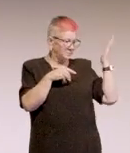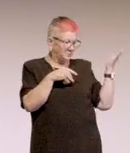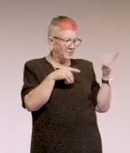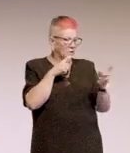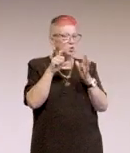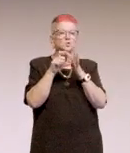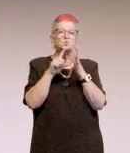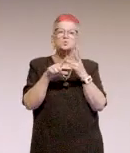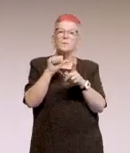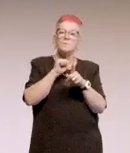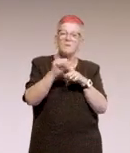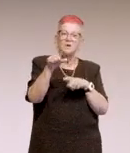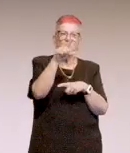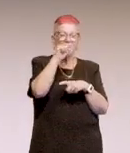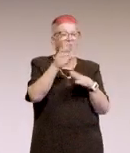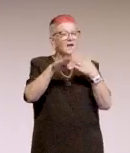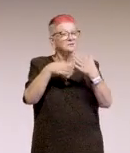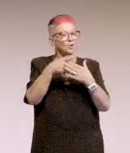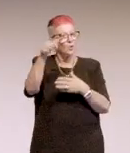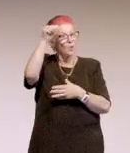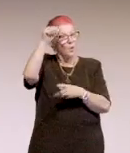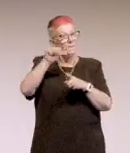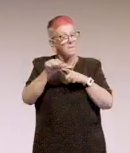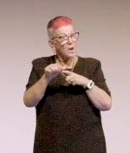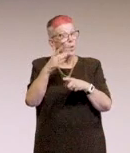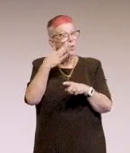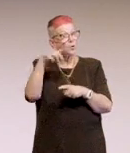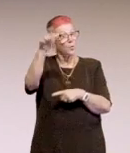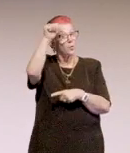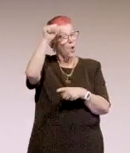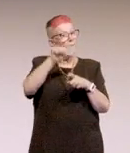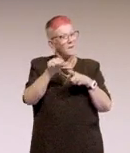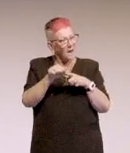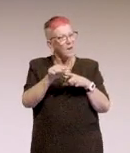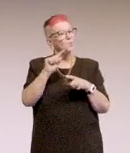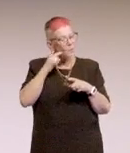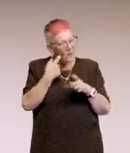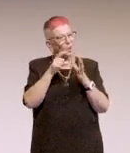"Do the best as you can until you know better. Then when you know better, do better." And I love that quote.